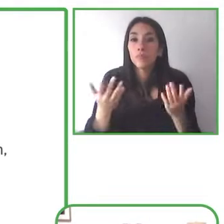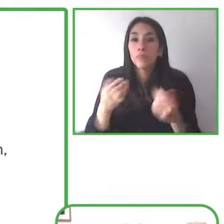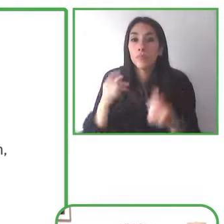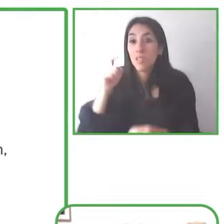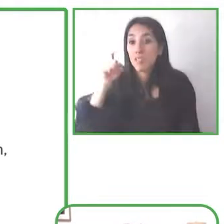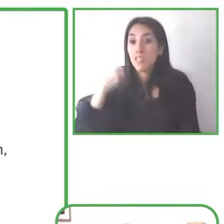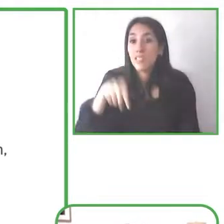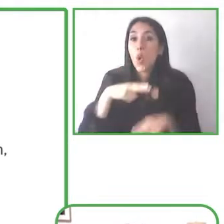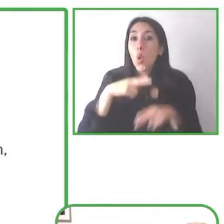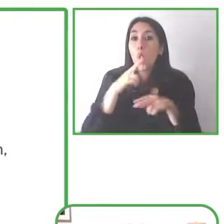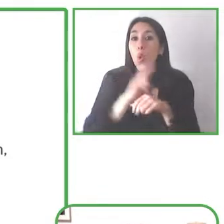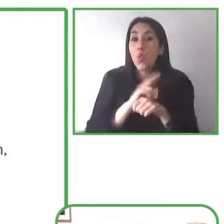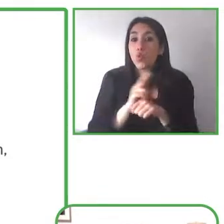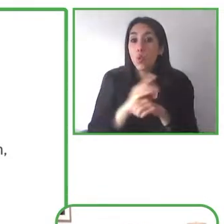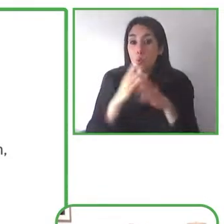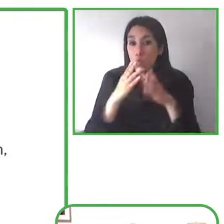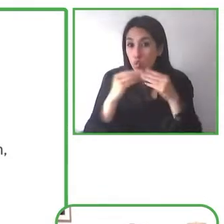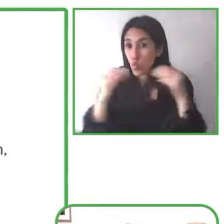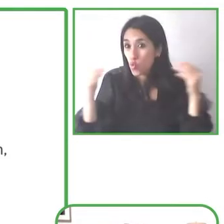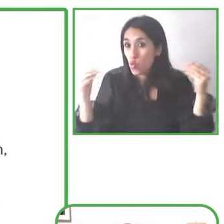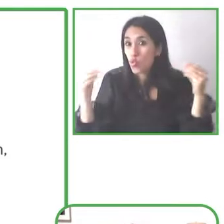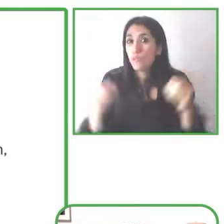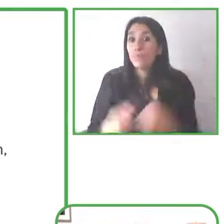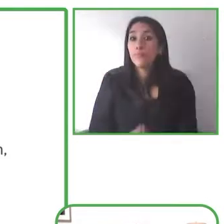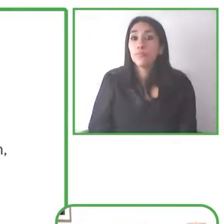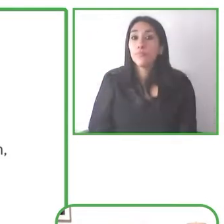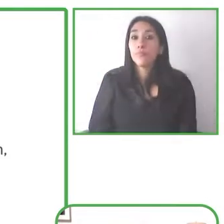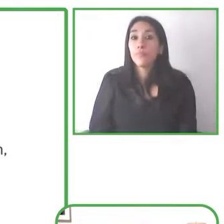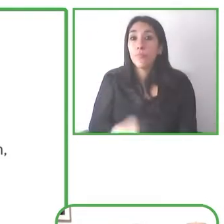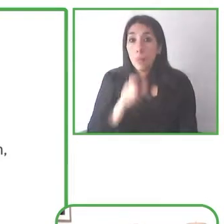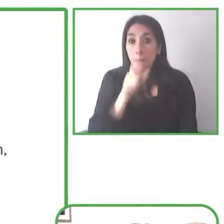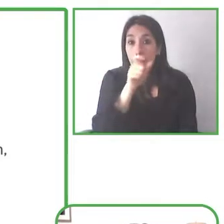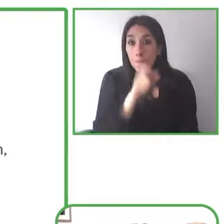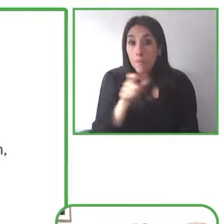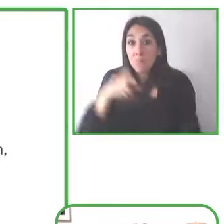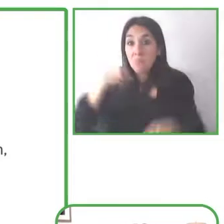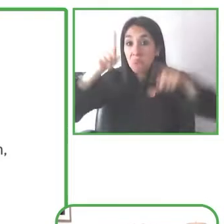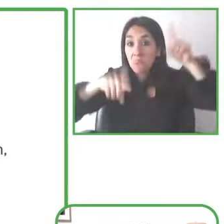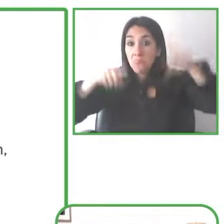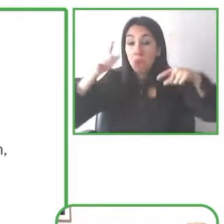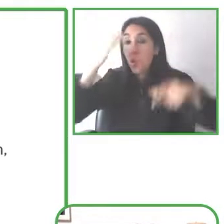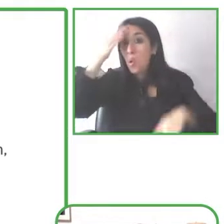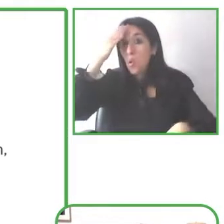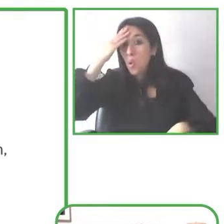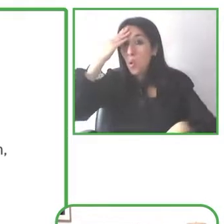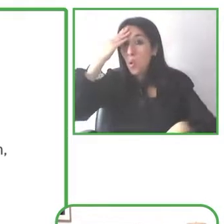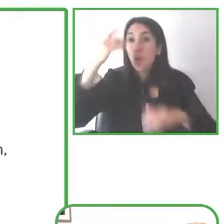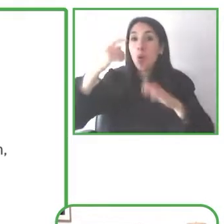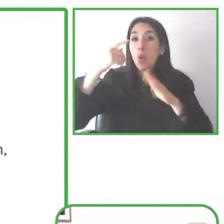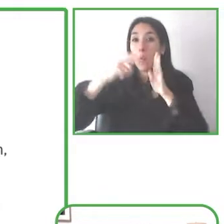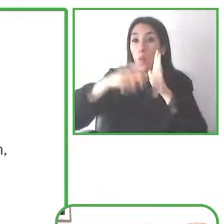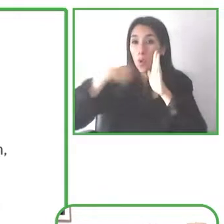video in a loud environment and didn't you know didn't bring headphones, somebody who wants to be able to view a